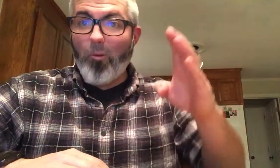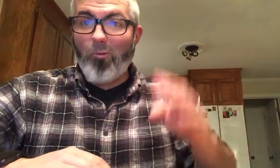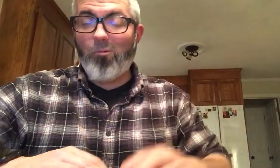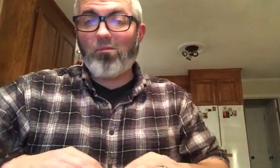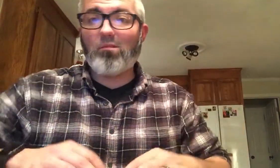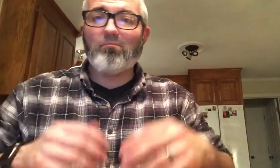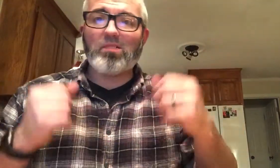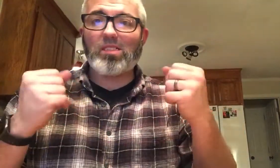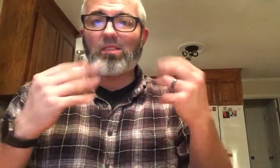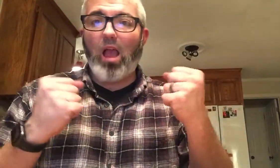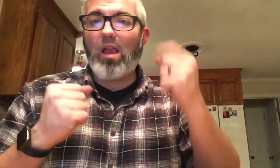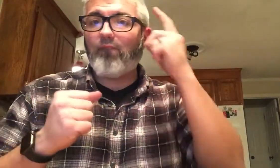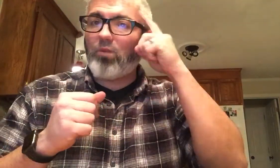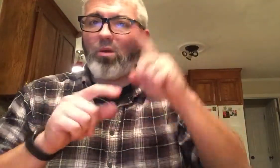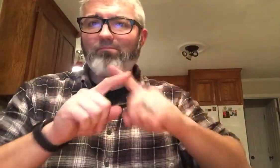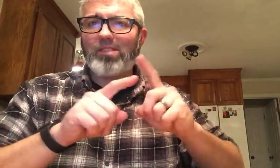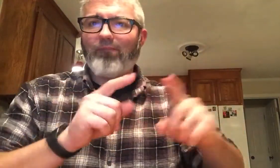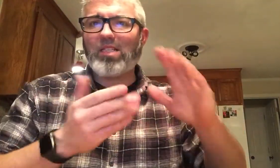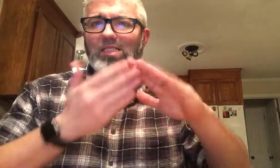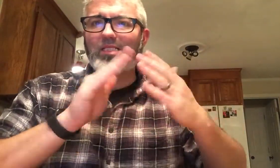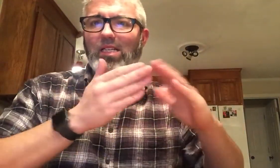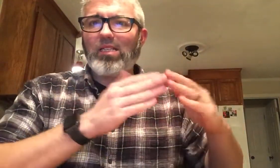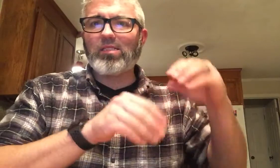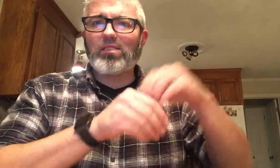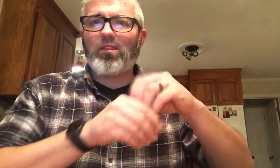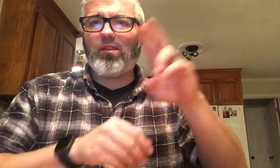Hello! Signs for different cities in the U.S.